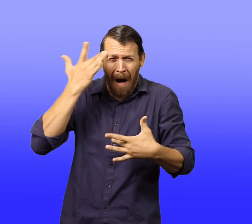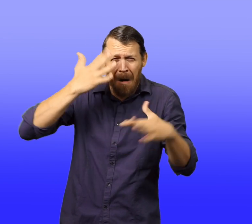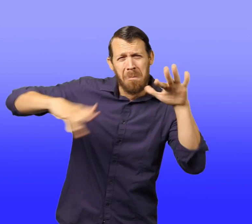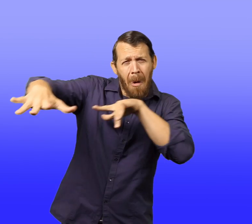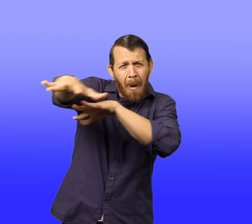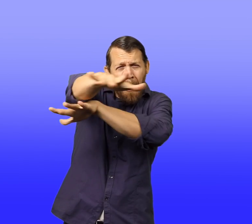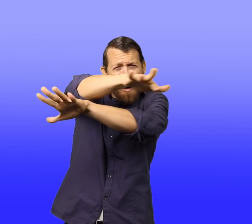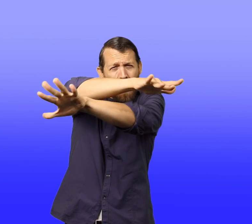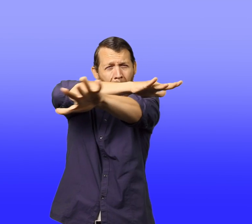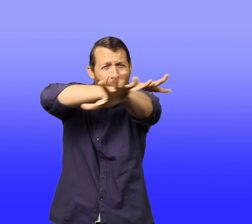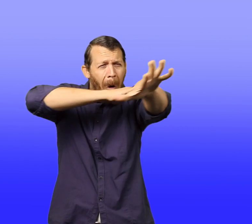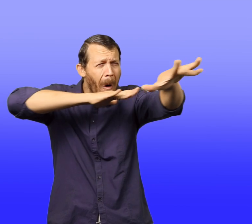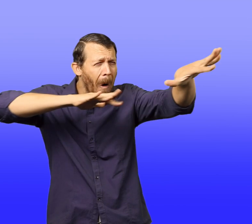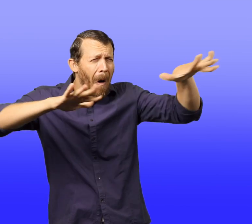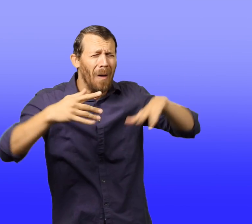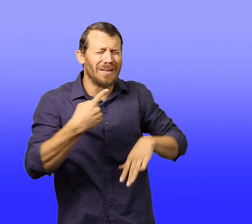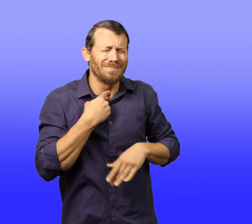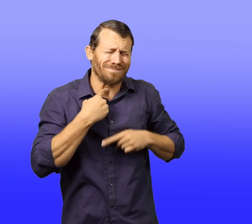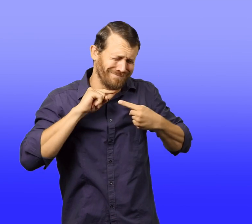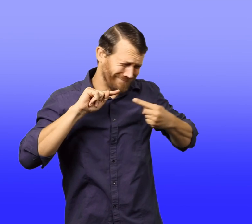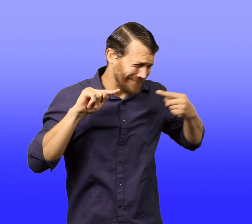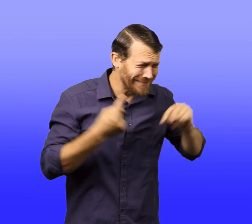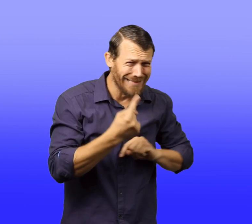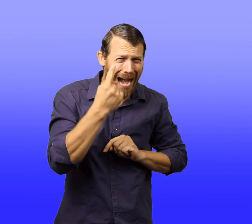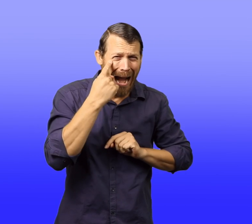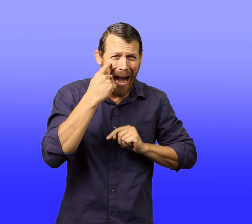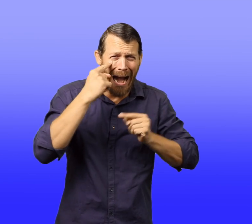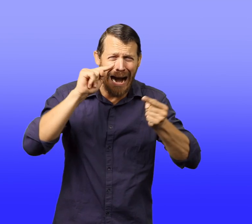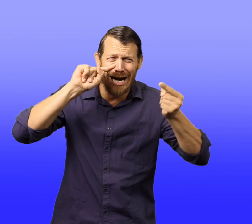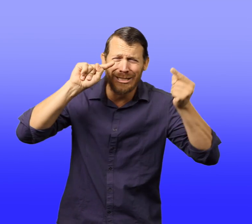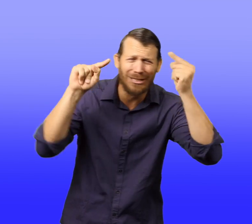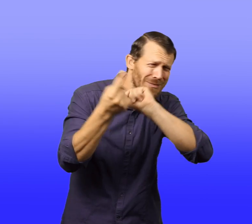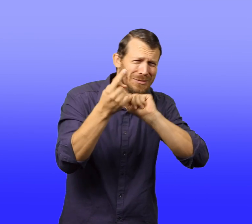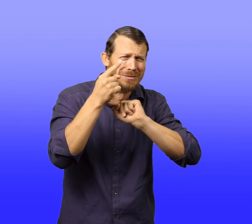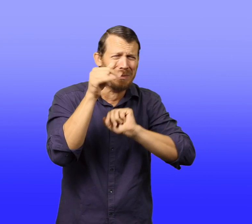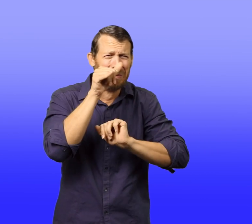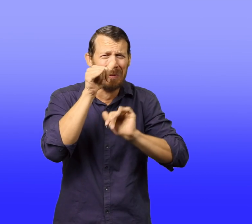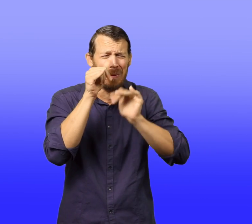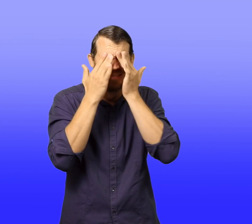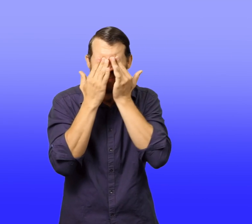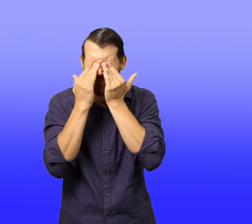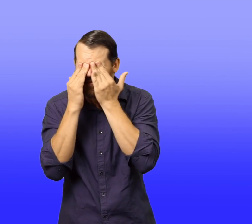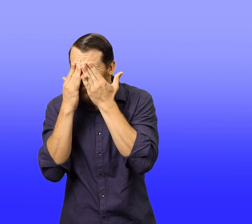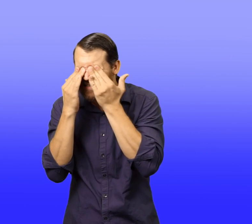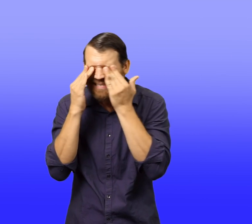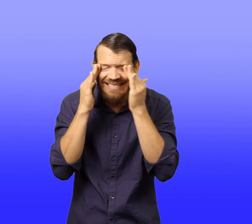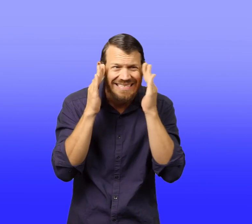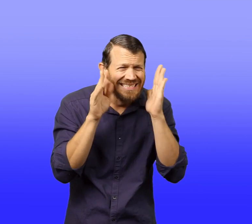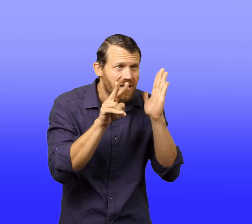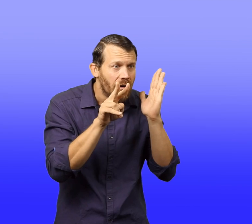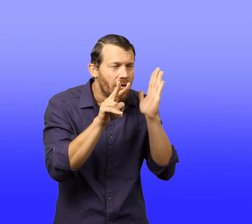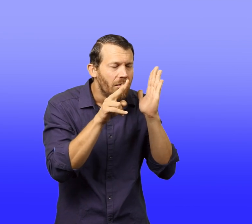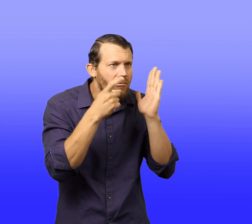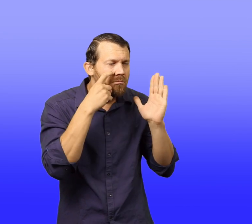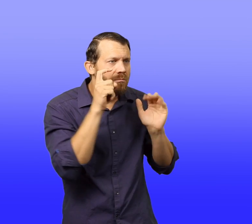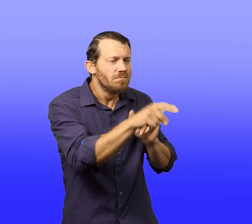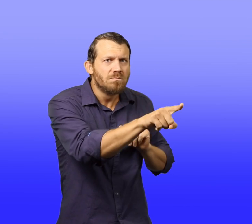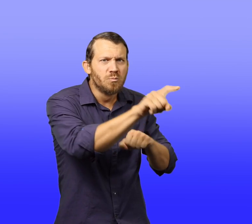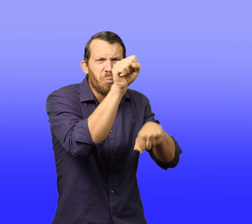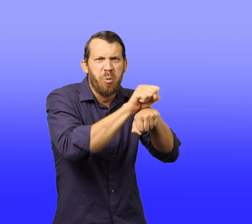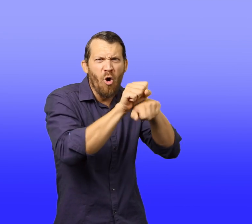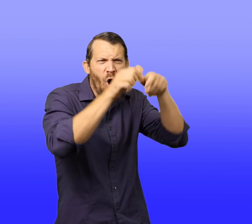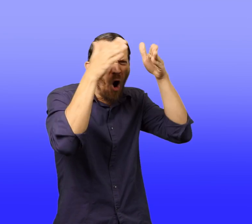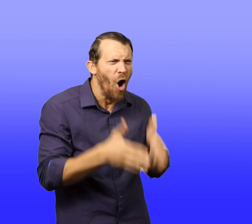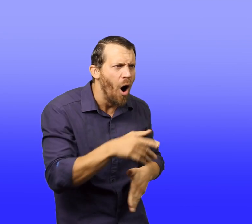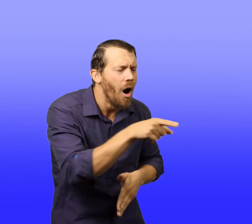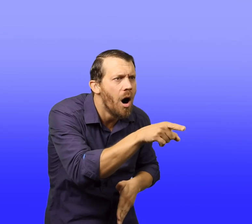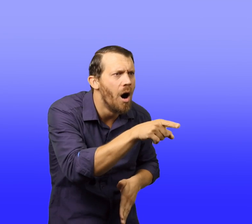All around him, dozens of smokestacks belched thick clouds of hot foul smoke.